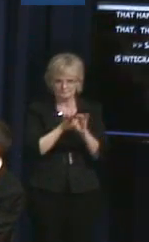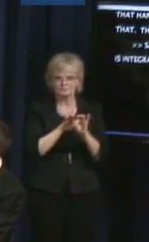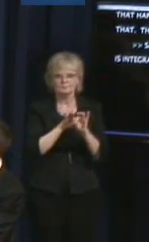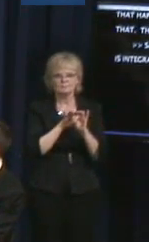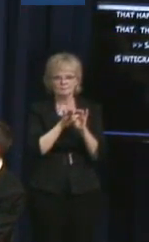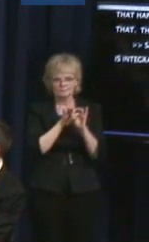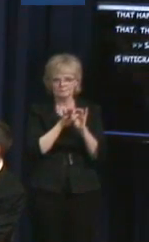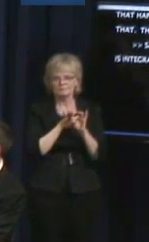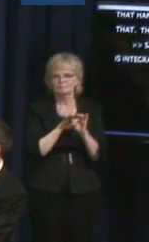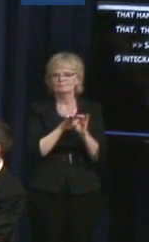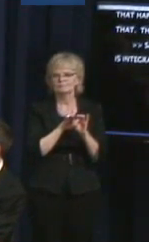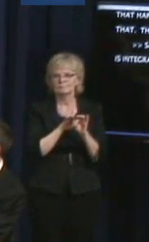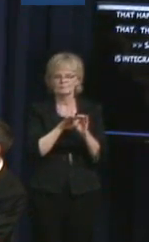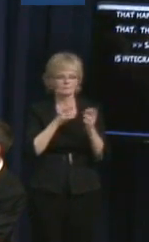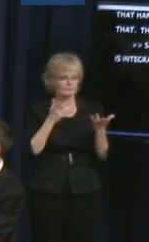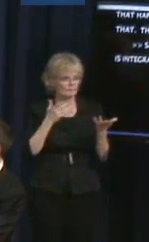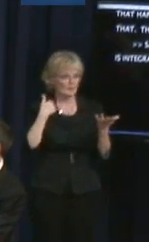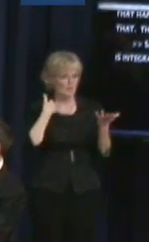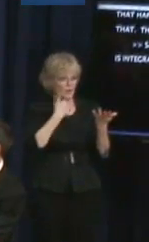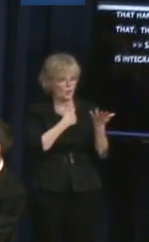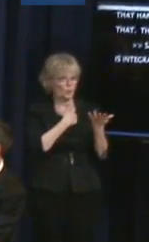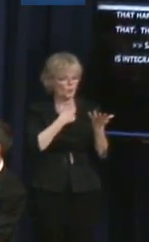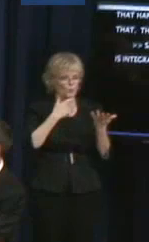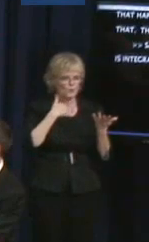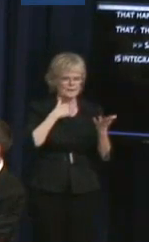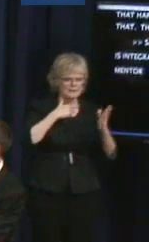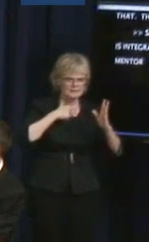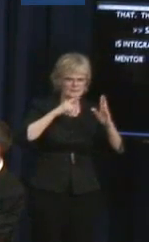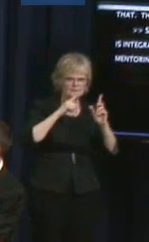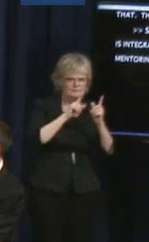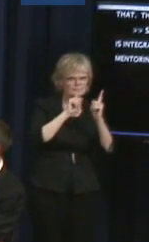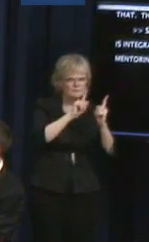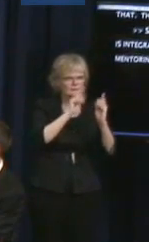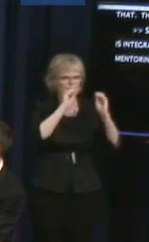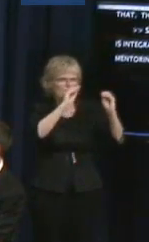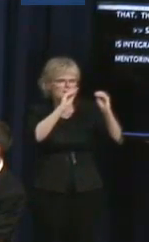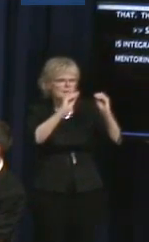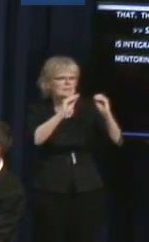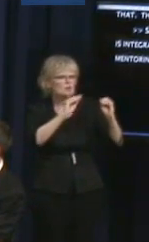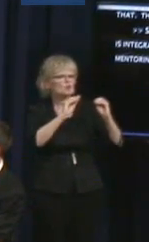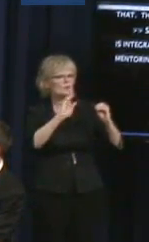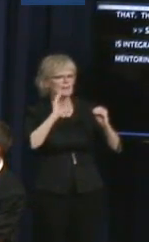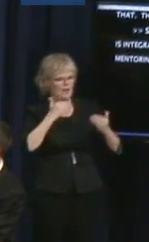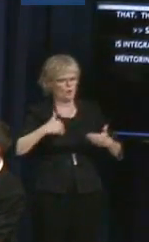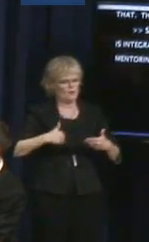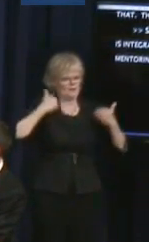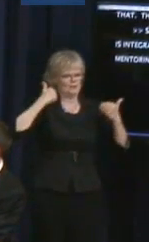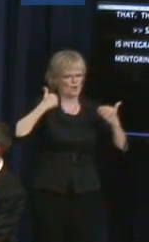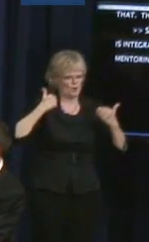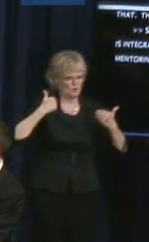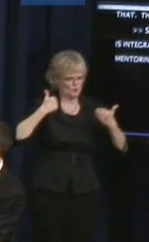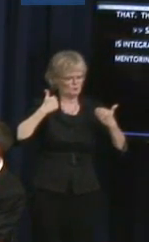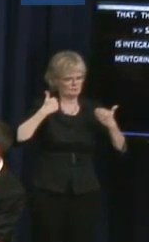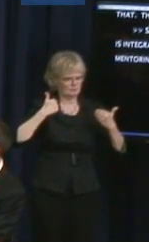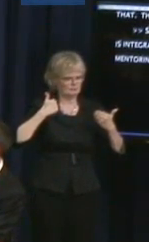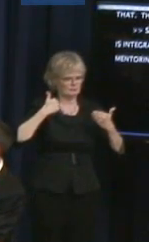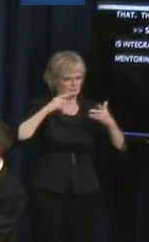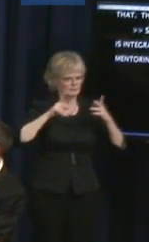especially as we are mentoring and teaching this younger generation. And the importance of carrying the fight for